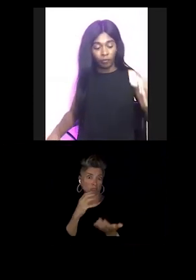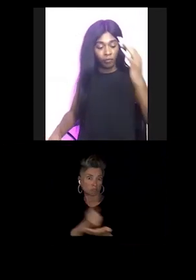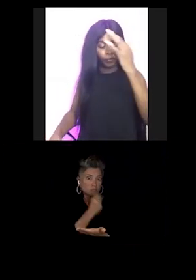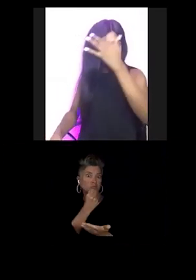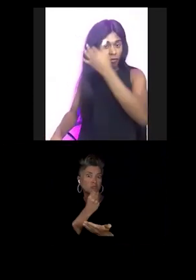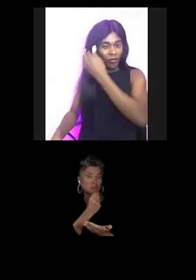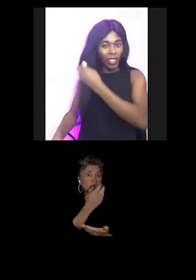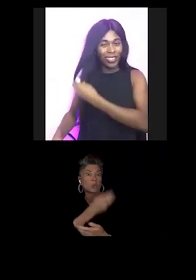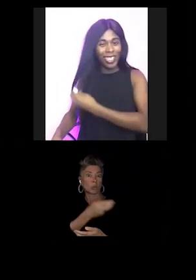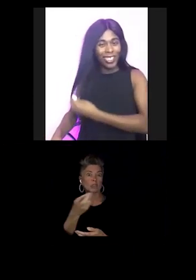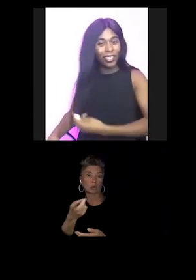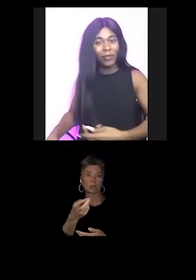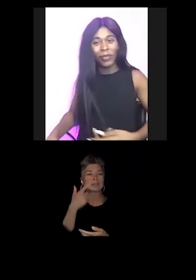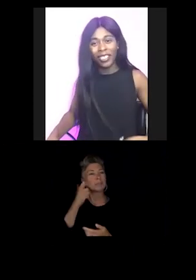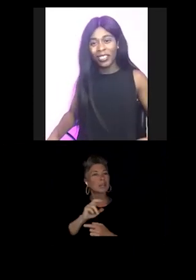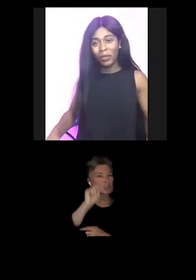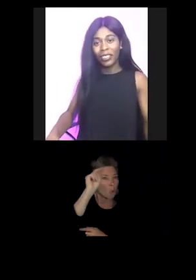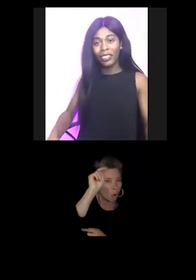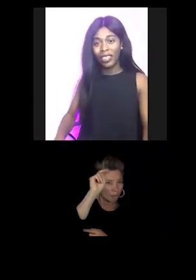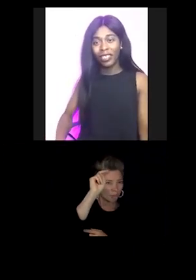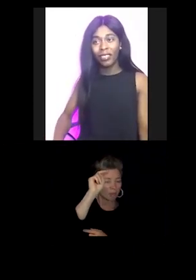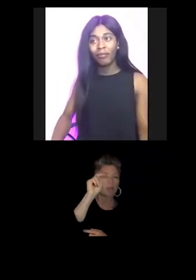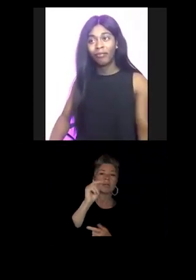That's one's one of the biggest ones.